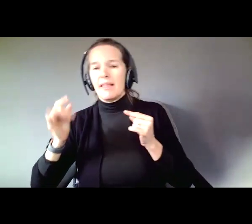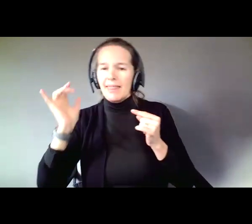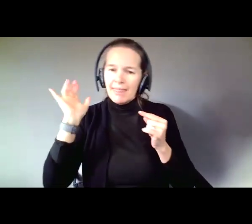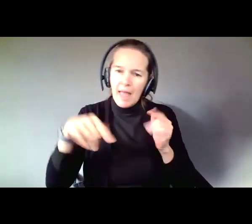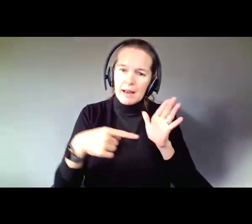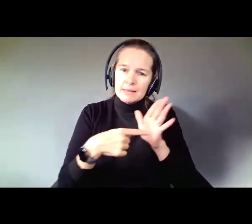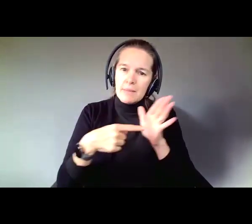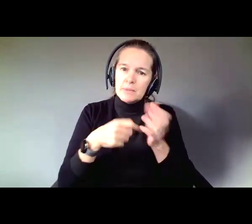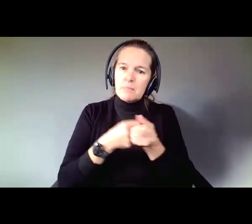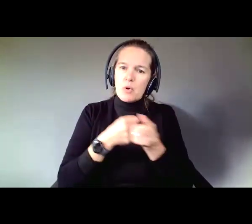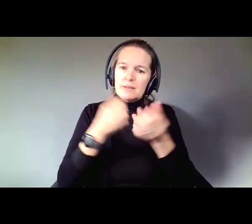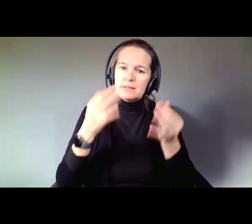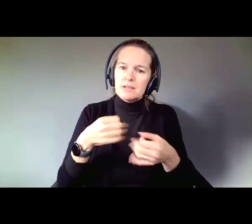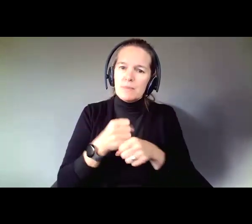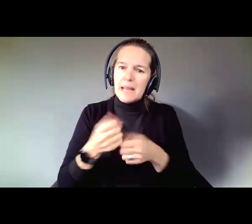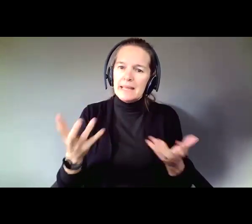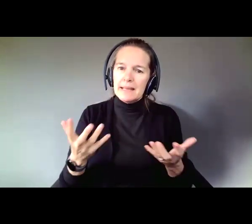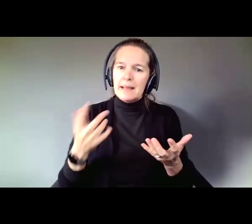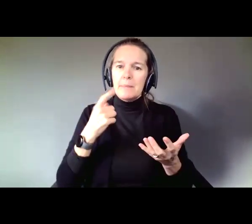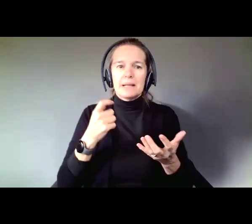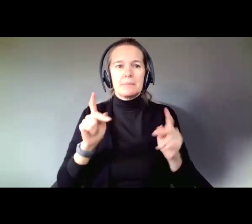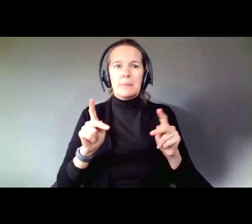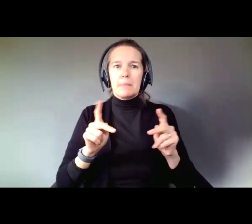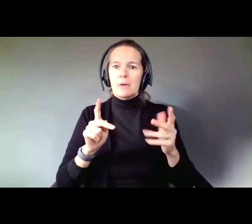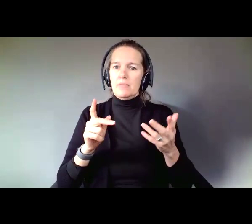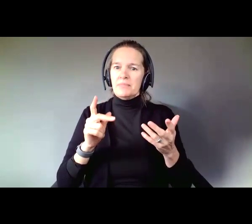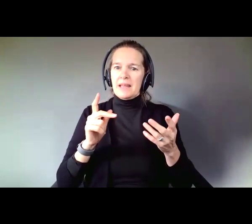because it allows people to communicate when they might be in too much distress to do so.